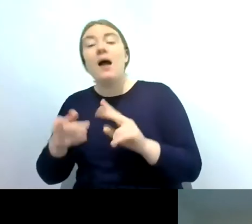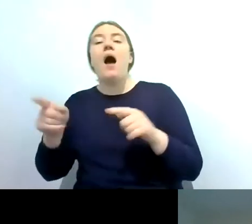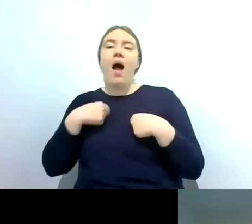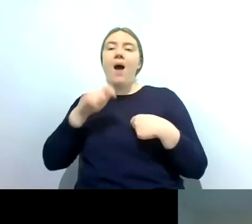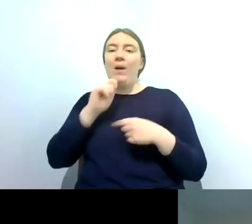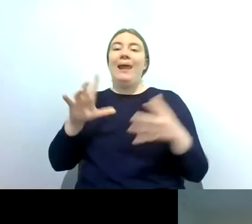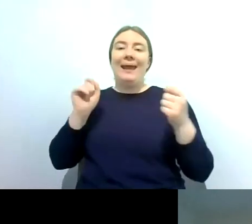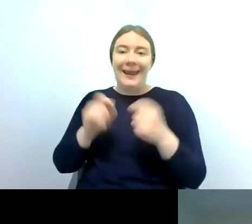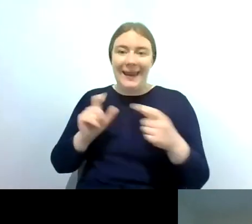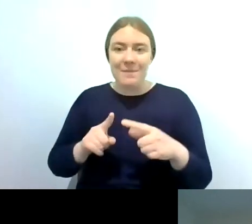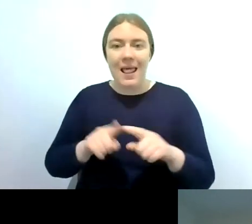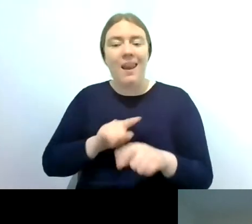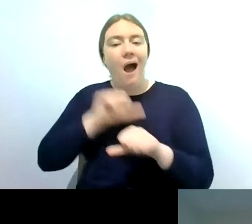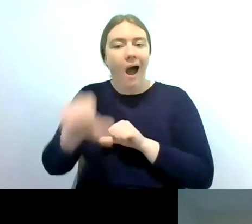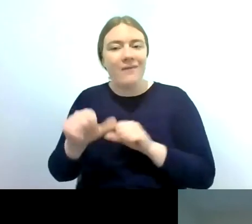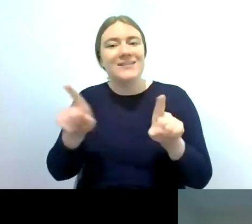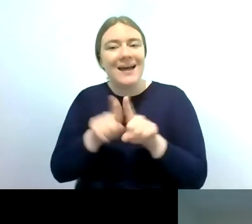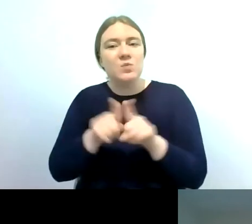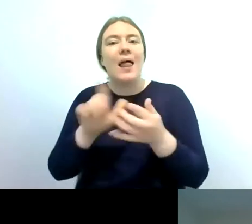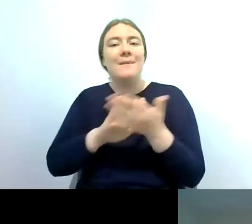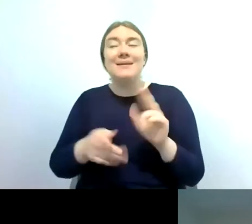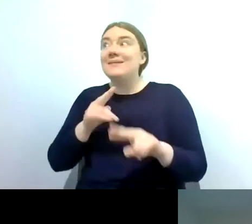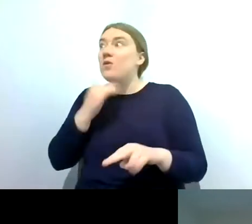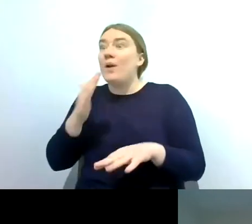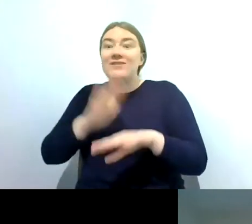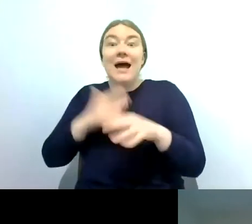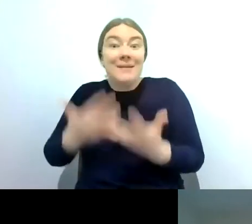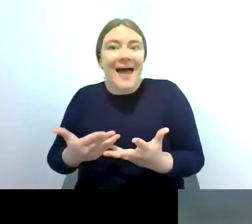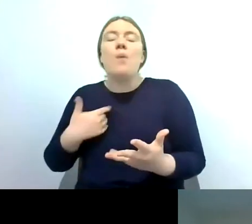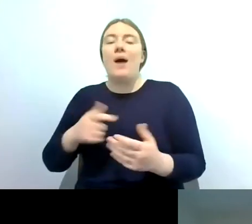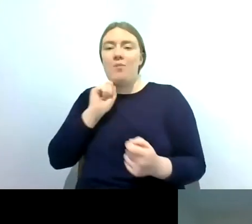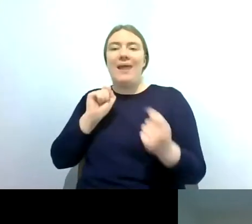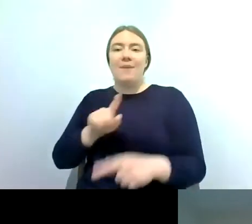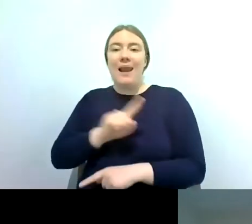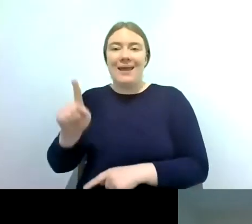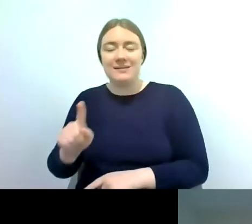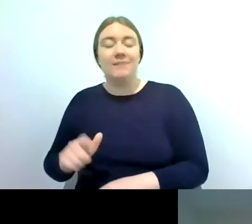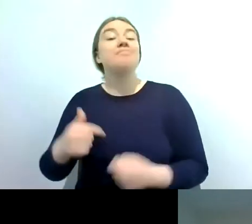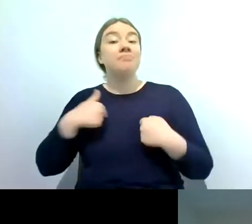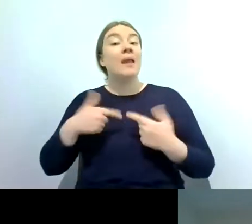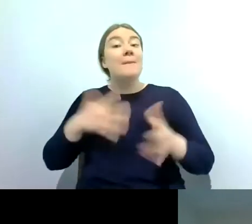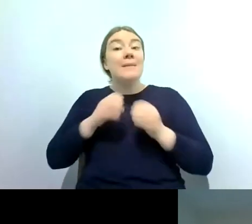do that now um so as i mentioned this talk was part of our severn series of online webinars